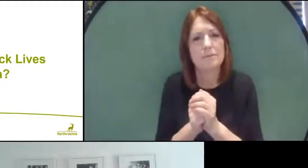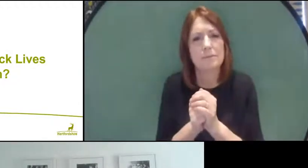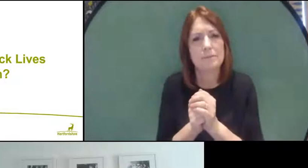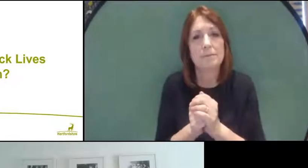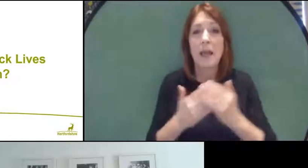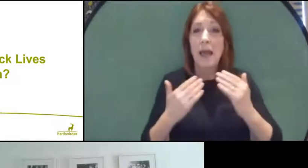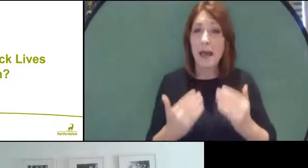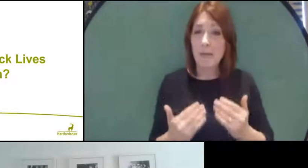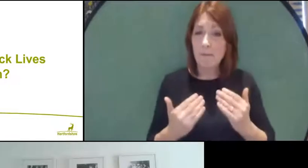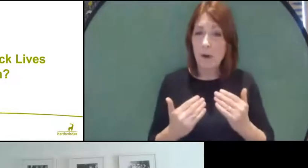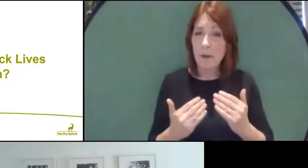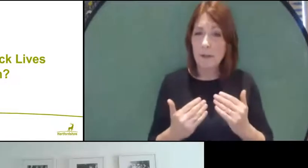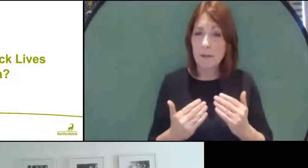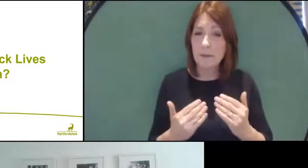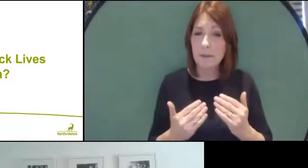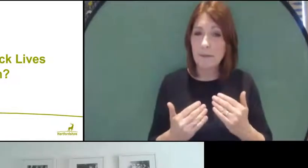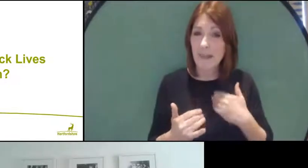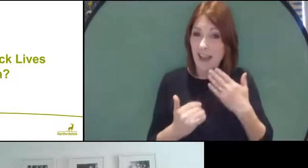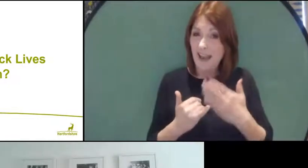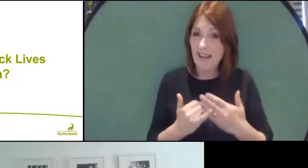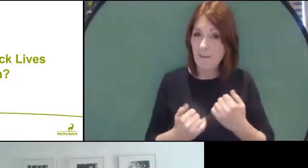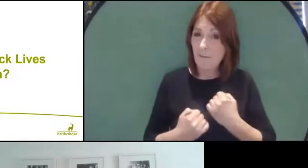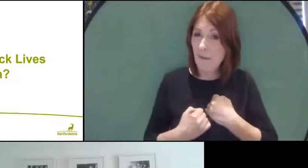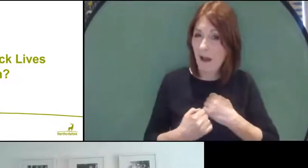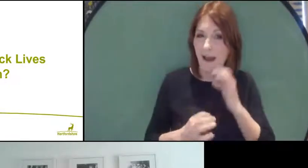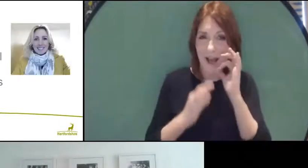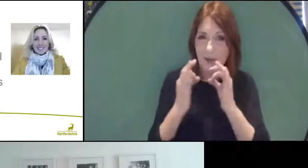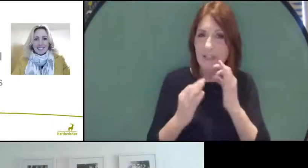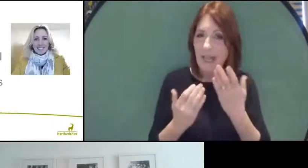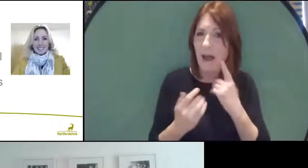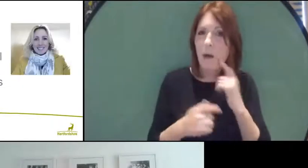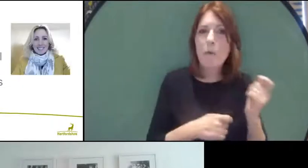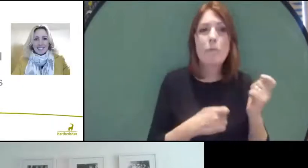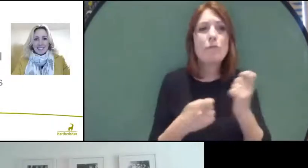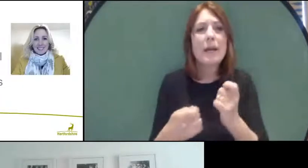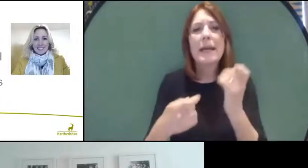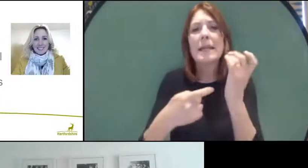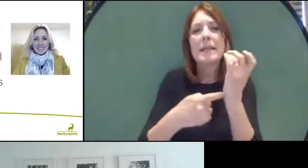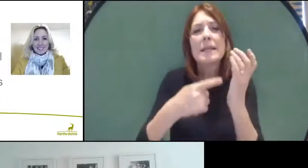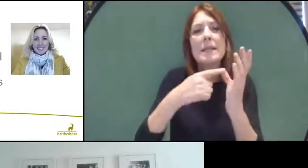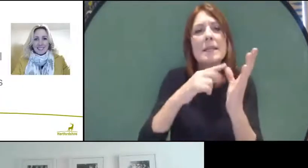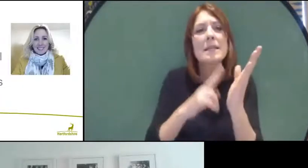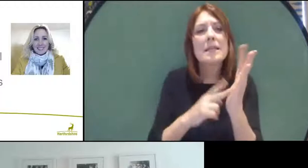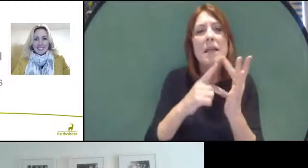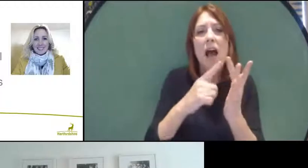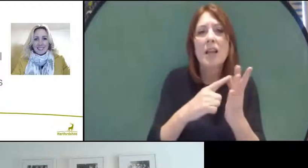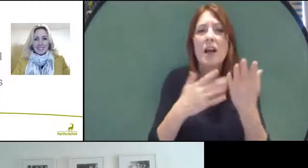the end of my questions, and I'm hoping to bring in Tania from Herts County Council, and I think